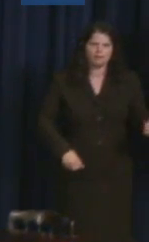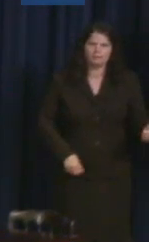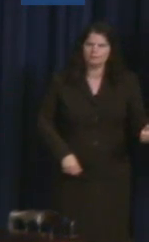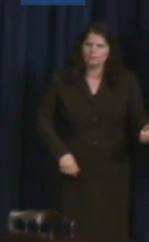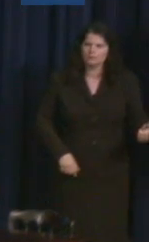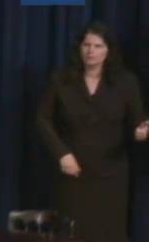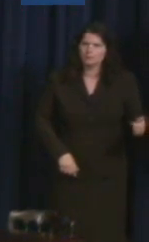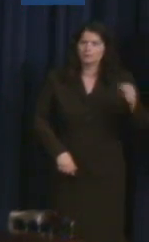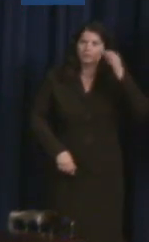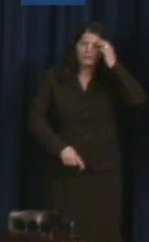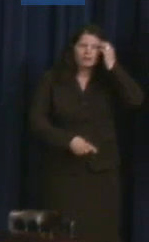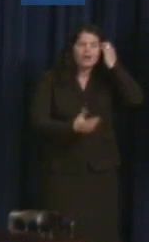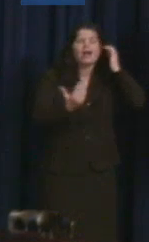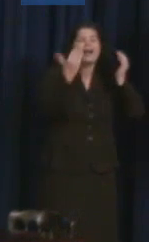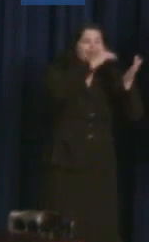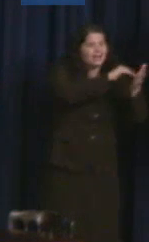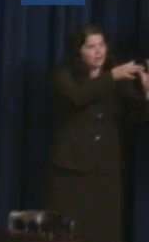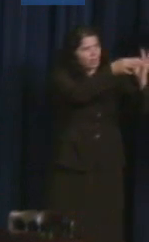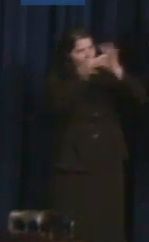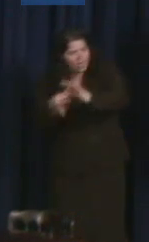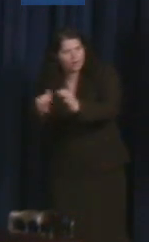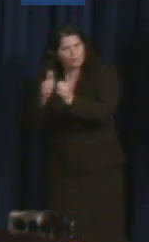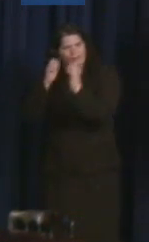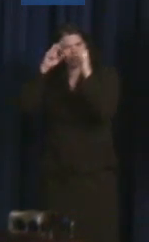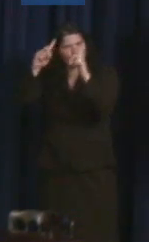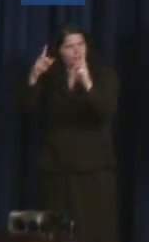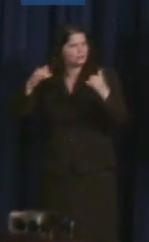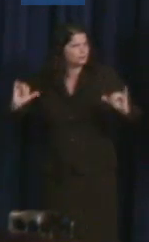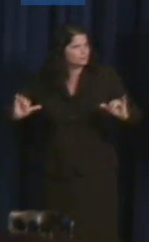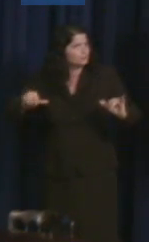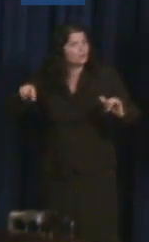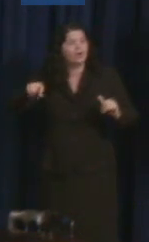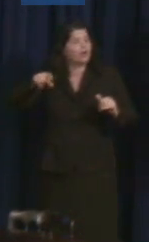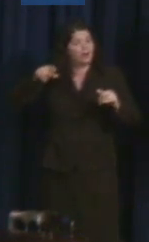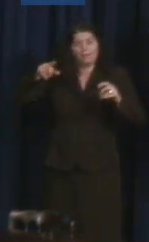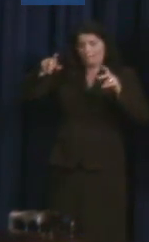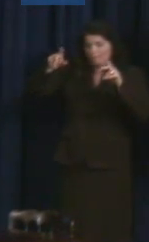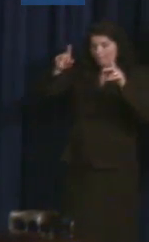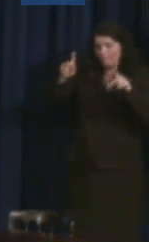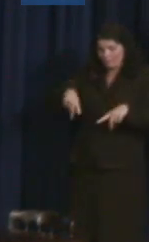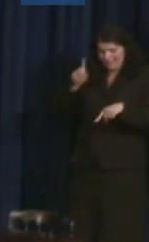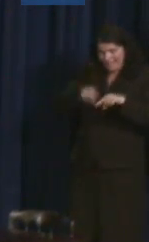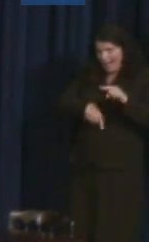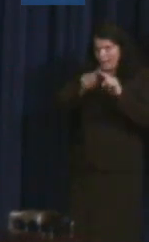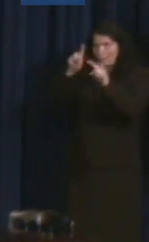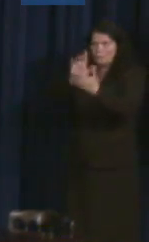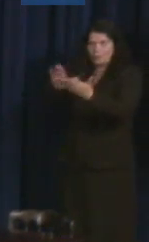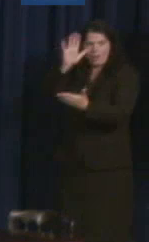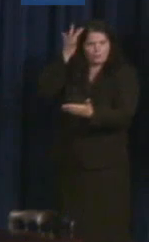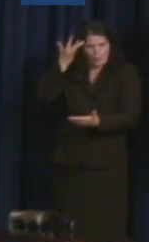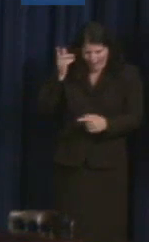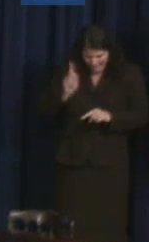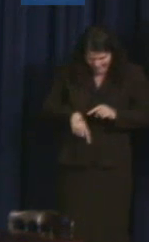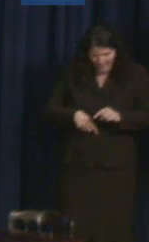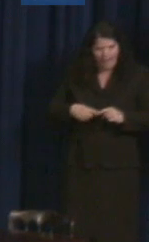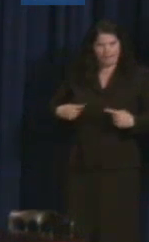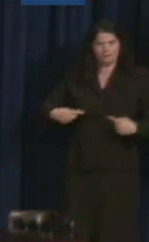many people with disabilities lose out on employment because they can't access accessible public transit to get them to their jobs.